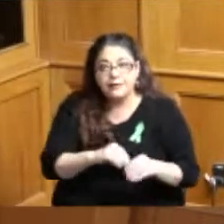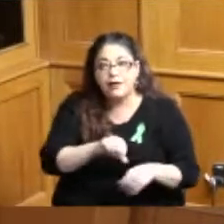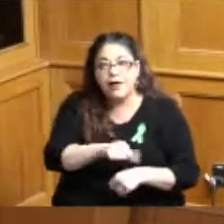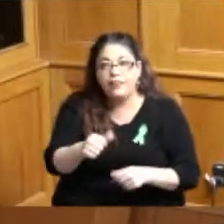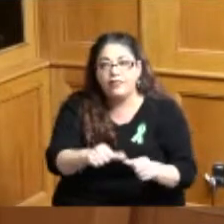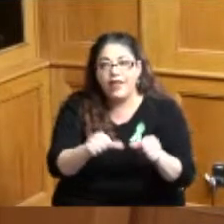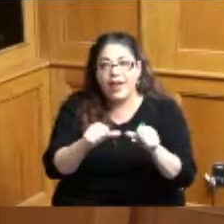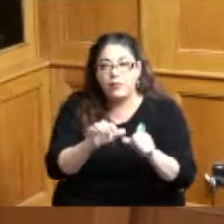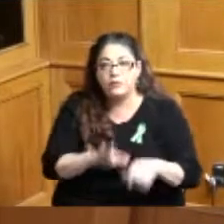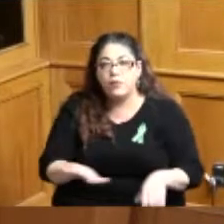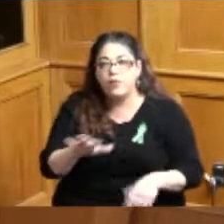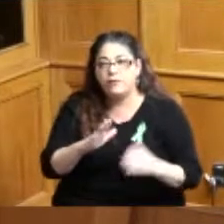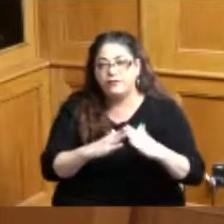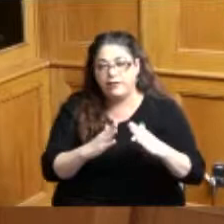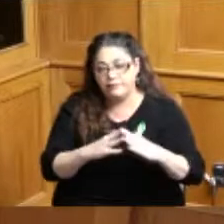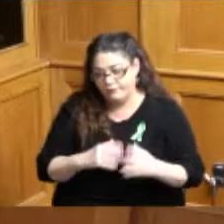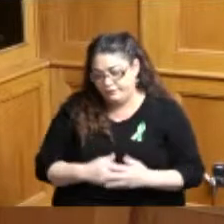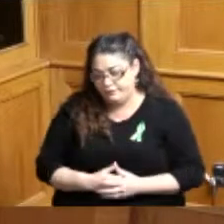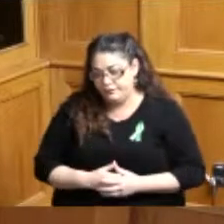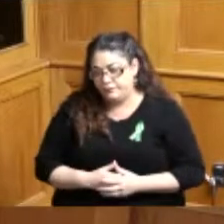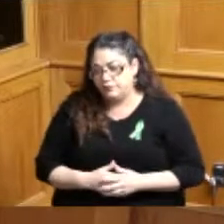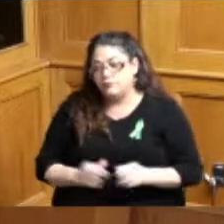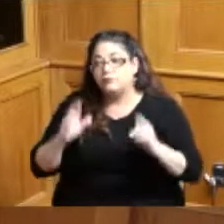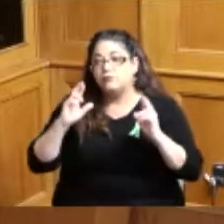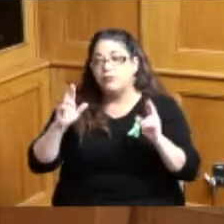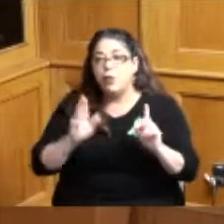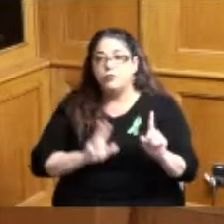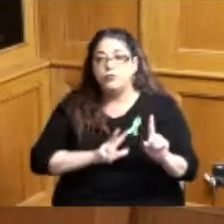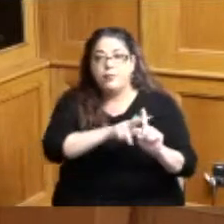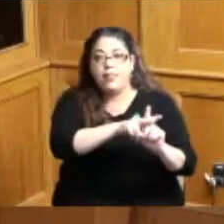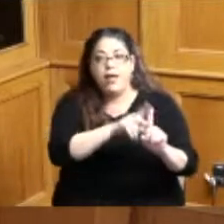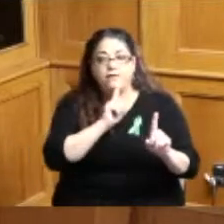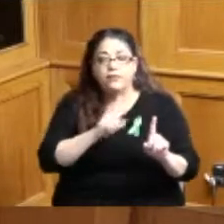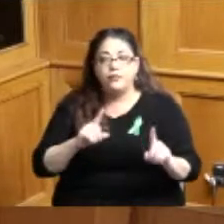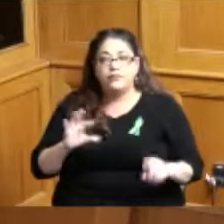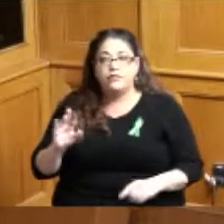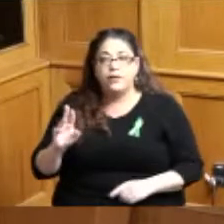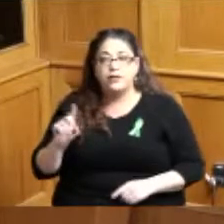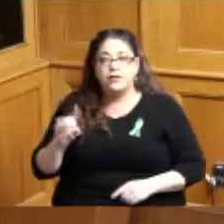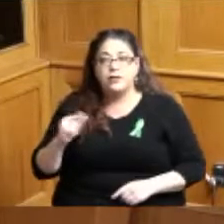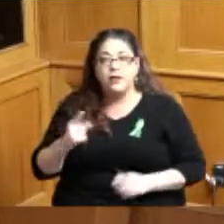Cincinnati we hope to apply for funding if we qualify once the grant application process begins